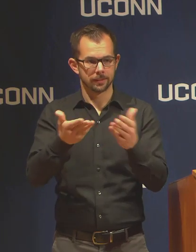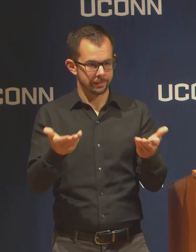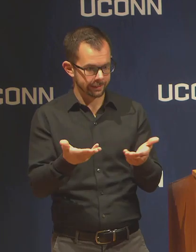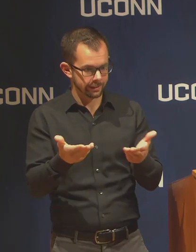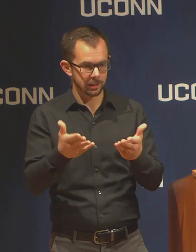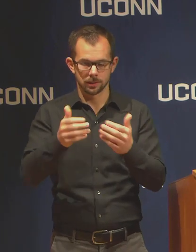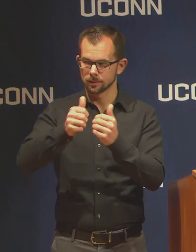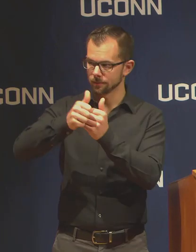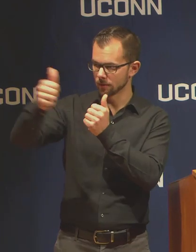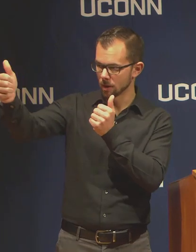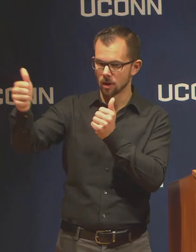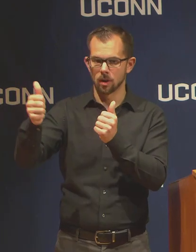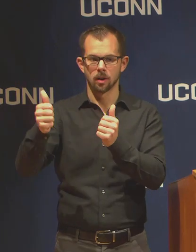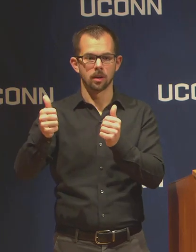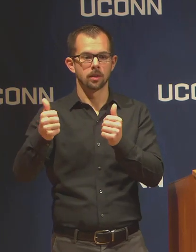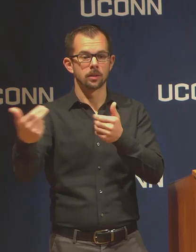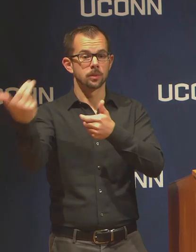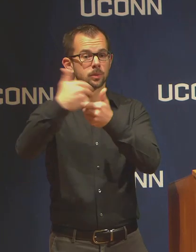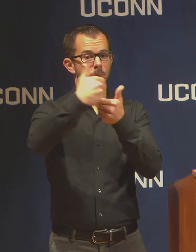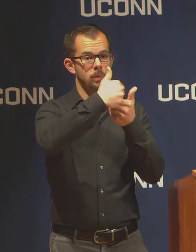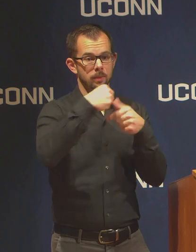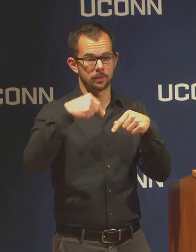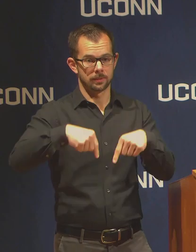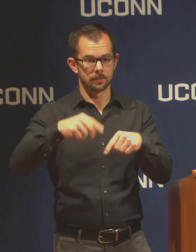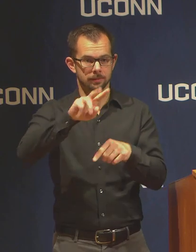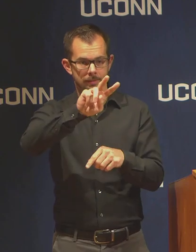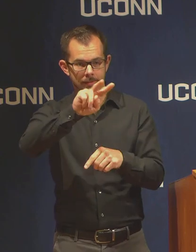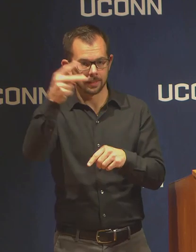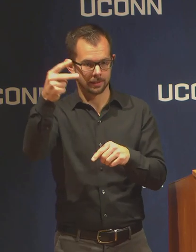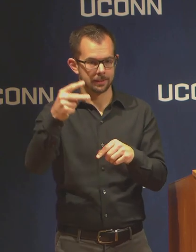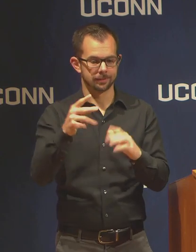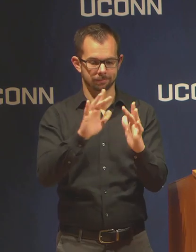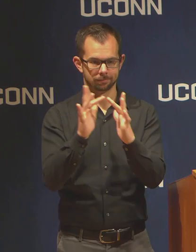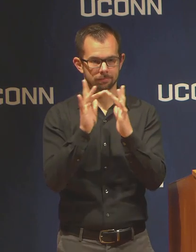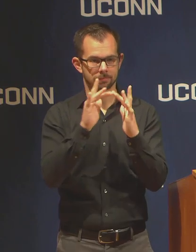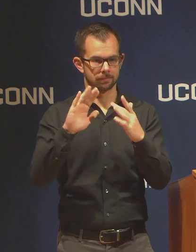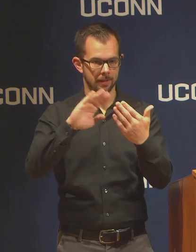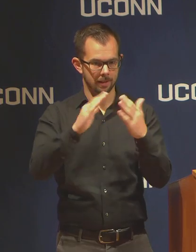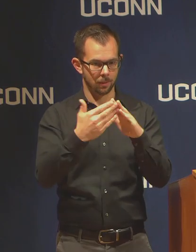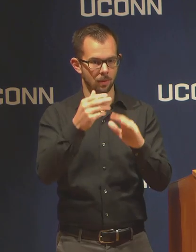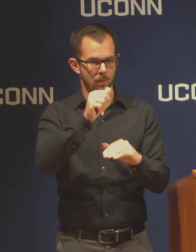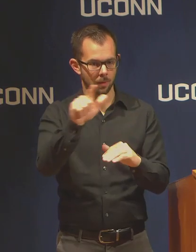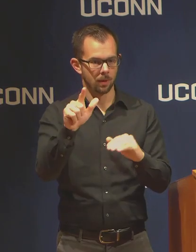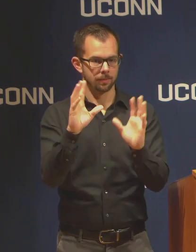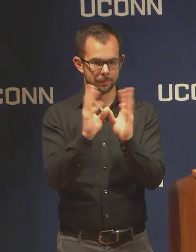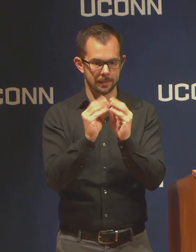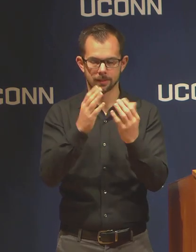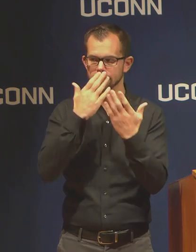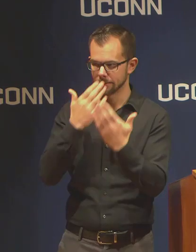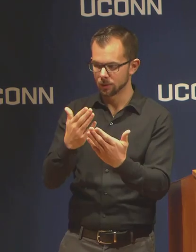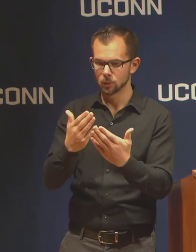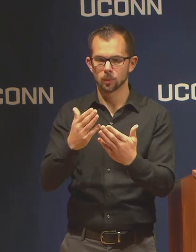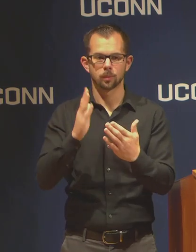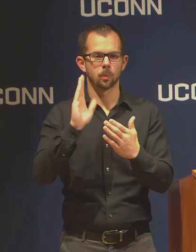who are joining us for this second virtual town hall to answer questions on the University's response